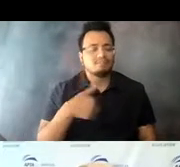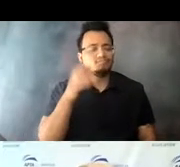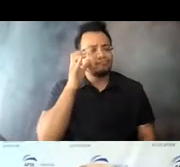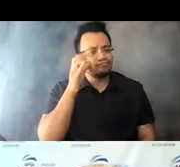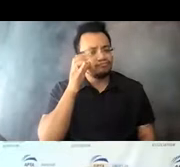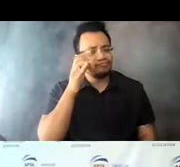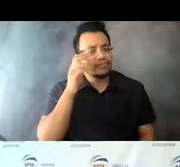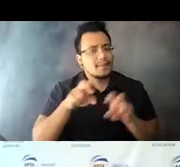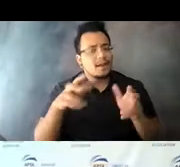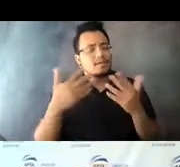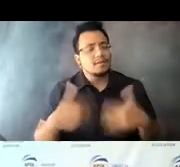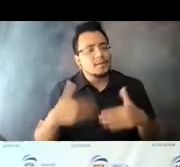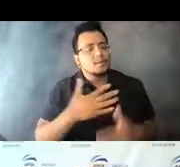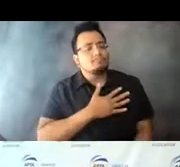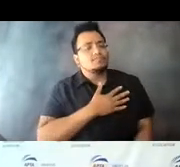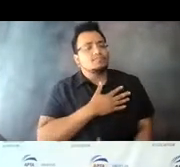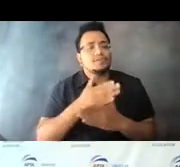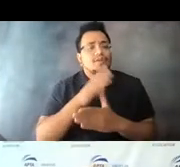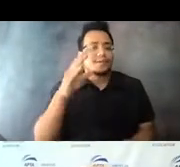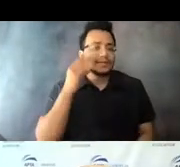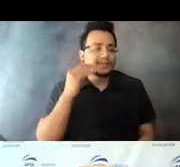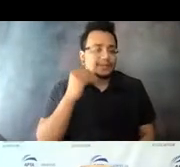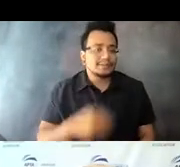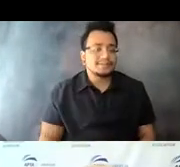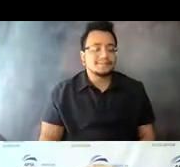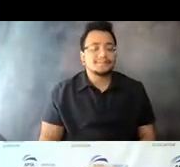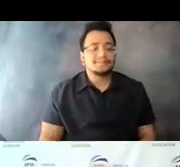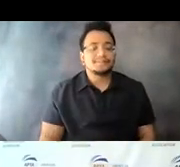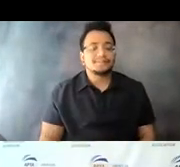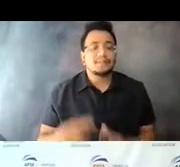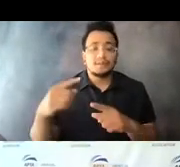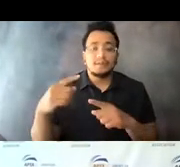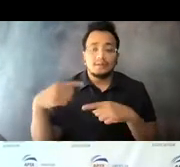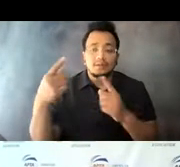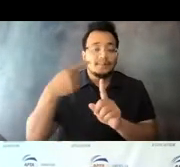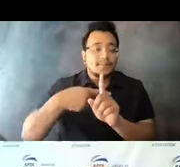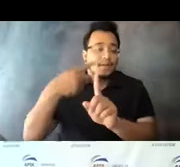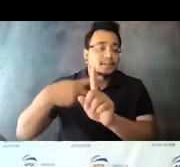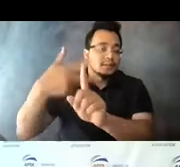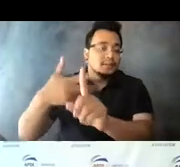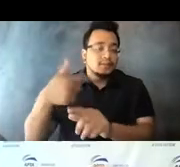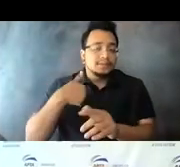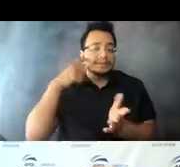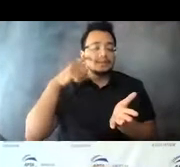them share their personal experiences. 15:10:09 First let me say that over the past couple of months, we have really convened